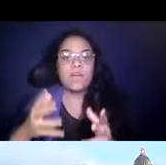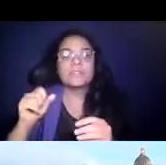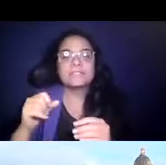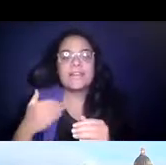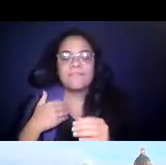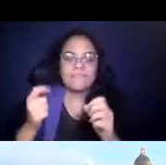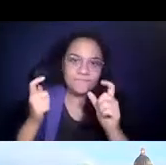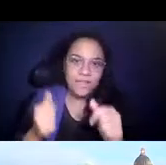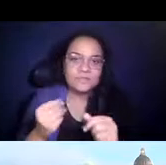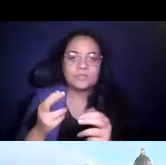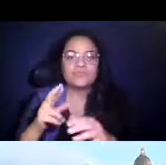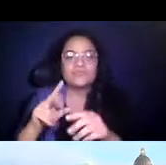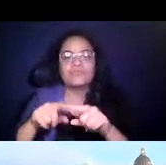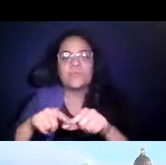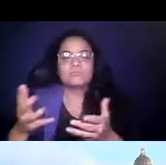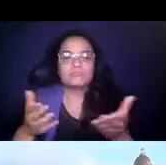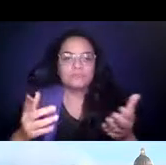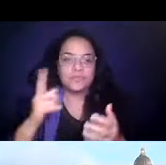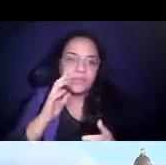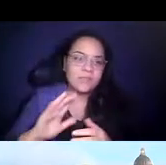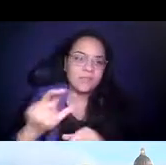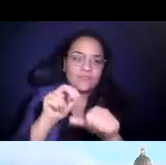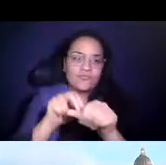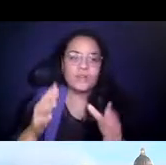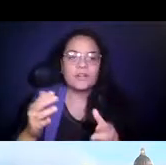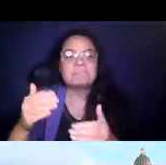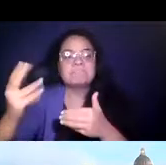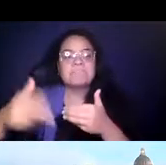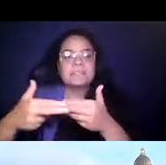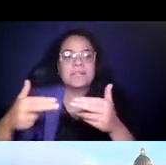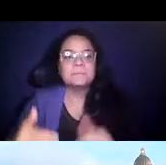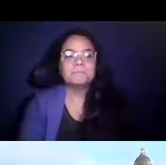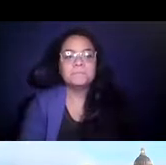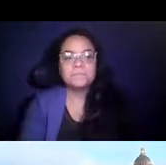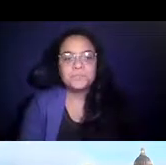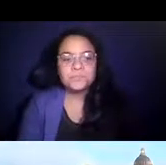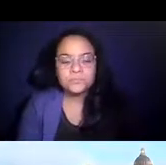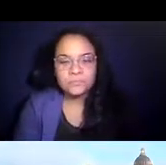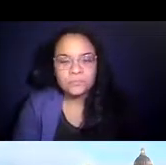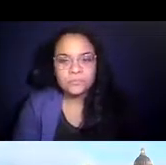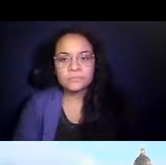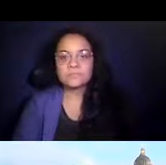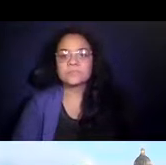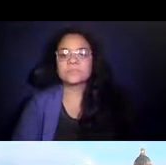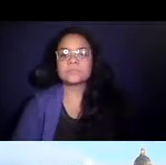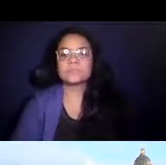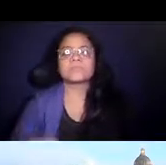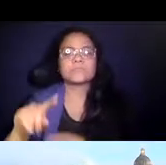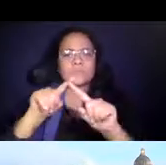and reliable services for their riders. 14:25:43 Next slide, please. 14:25:45 So why are people returning to transit?